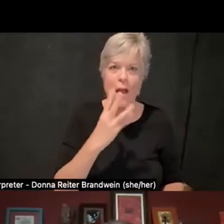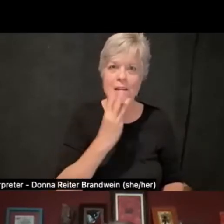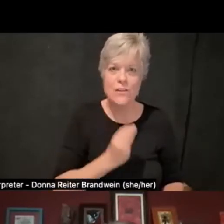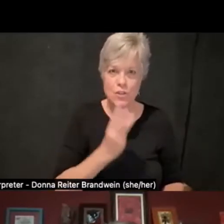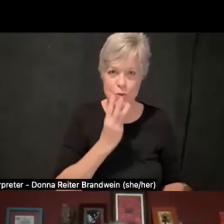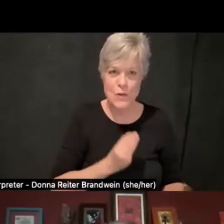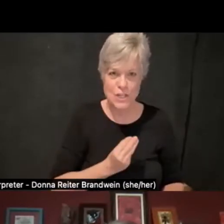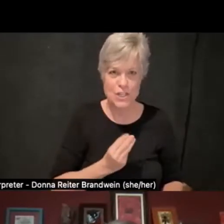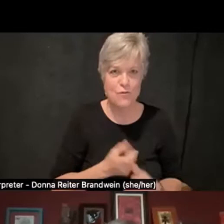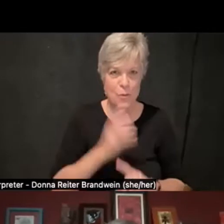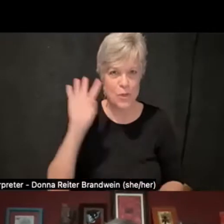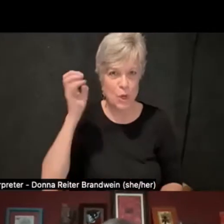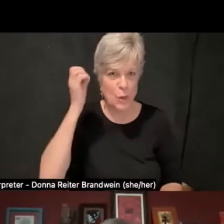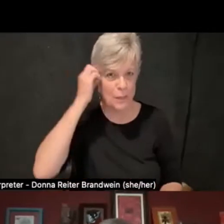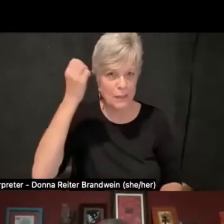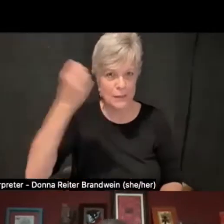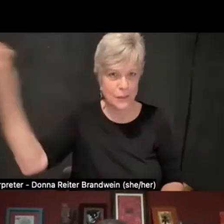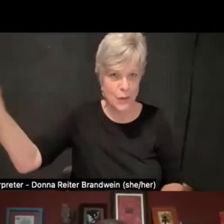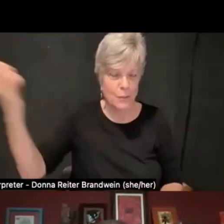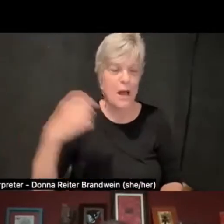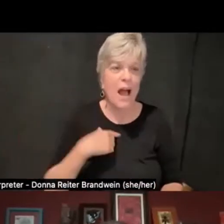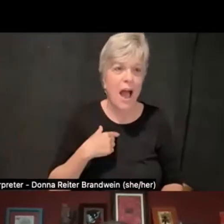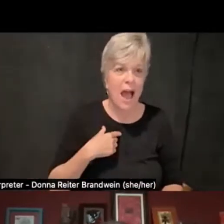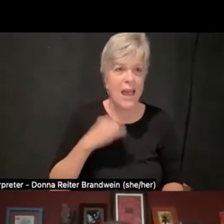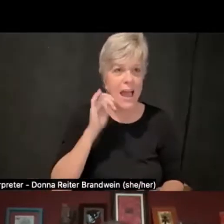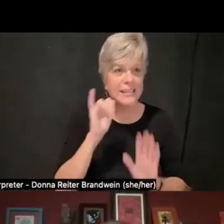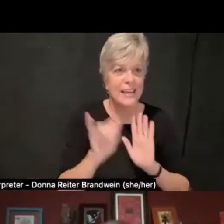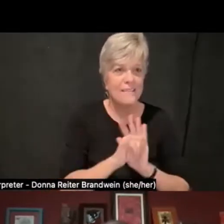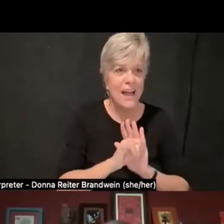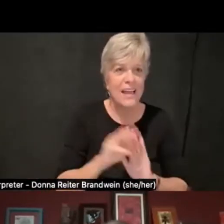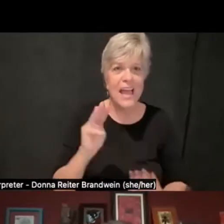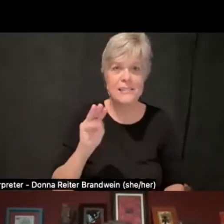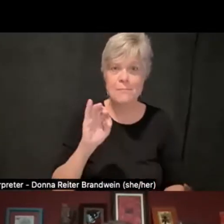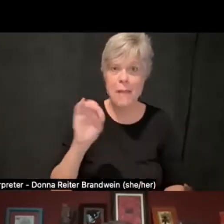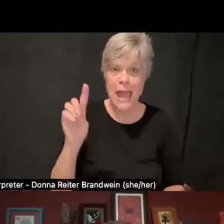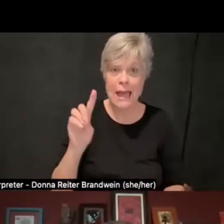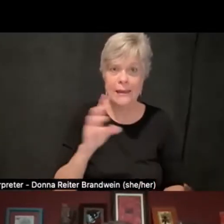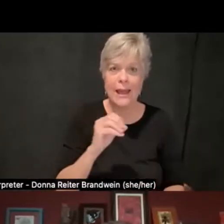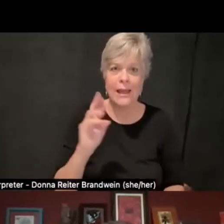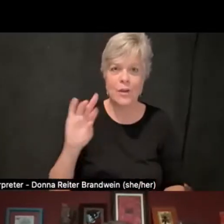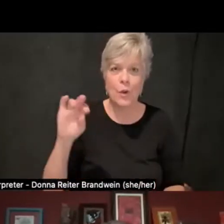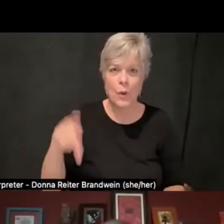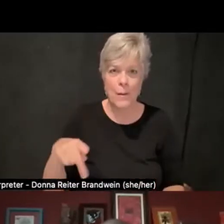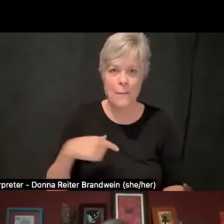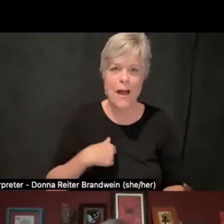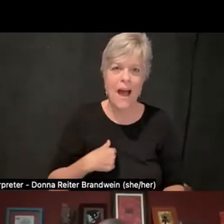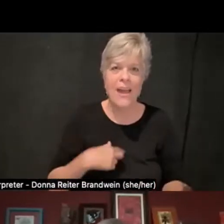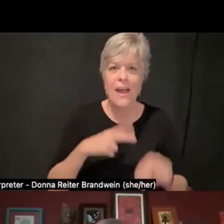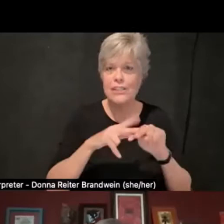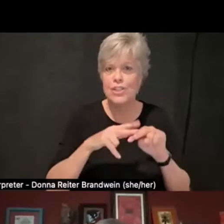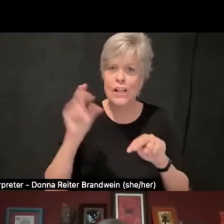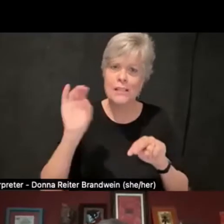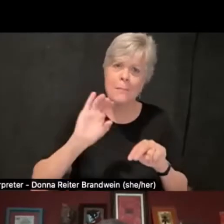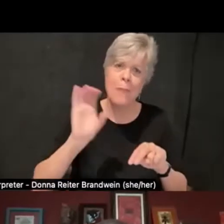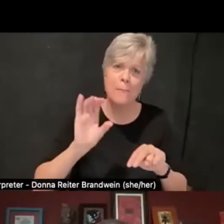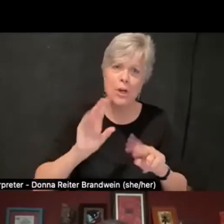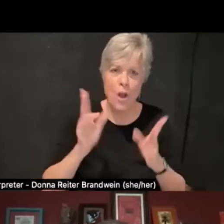I identify as mad and as crip, and I have a salt and pepper, buzz cut hair situation.